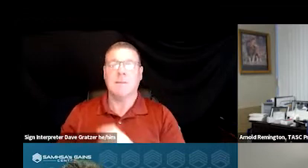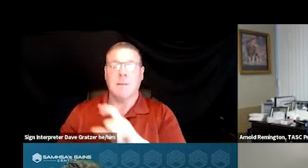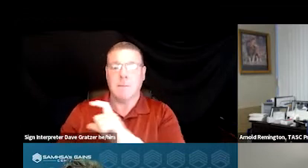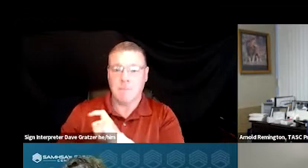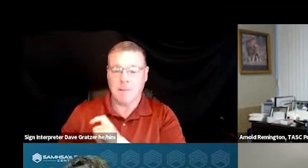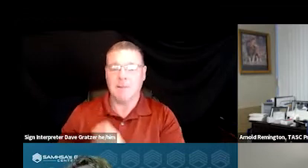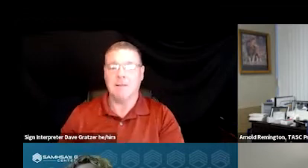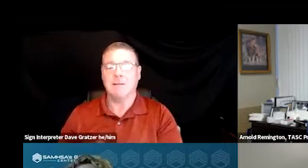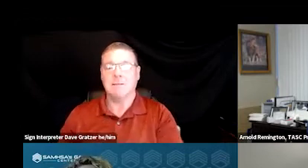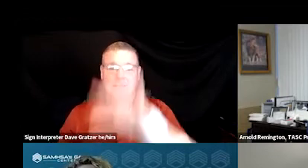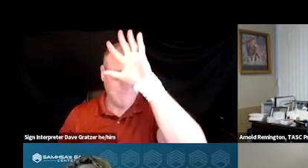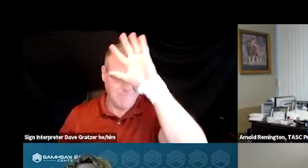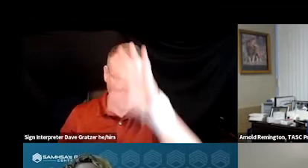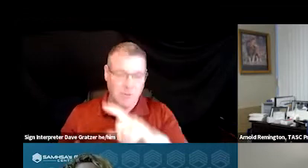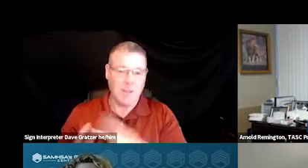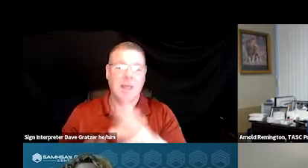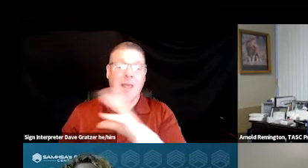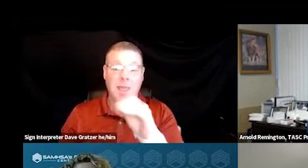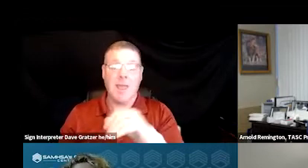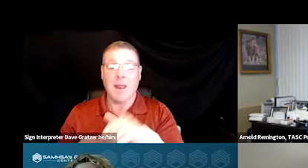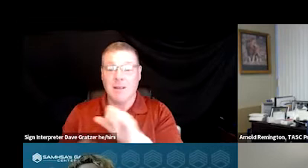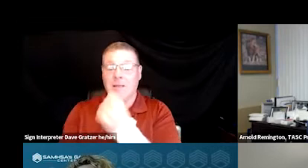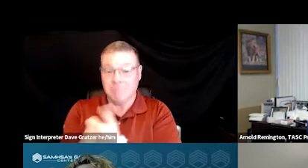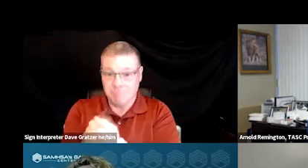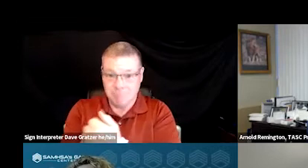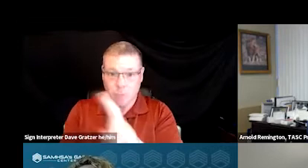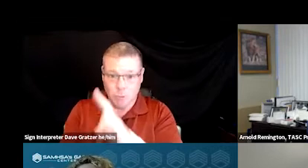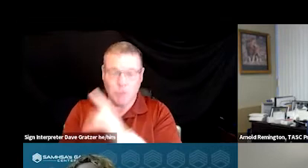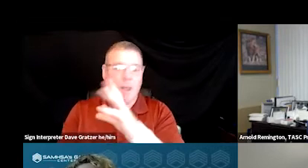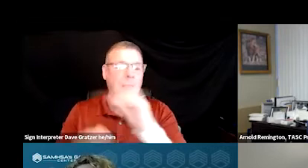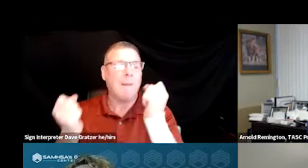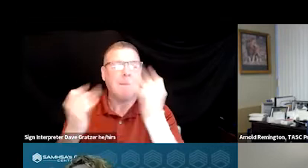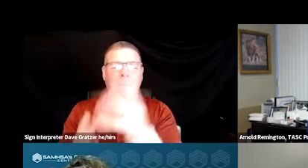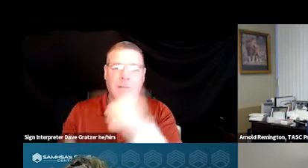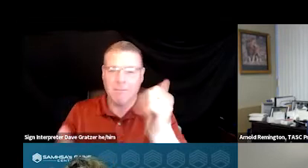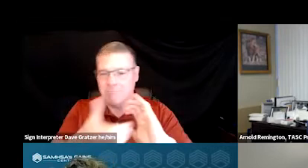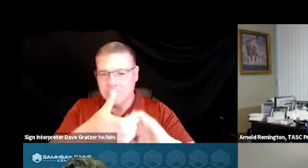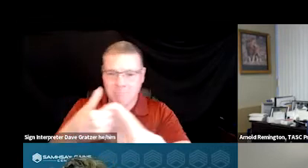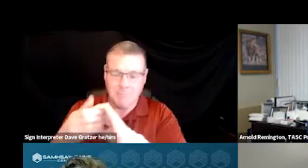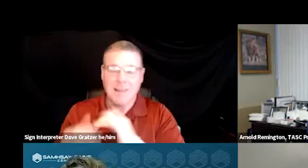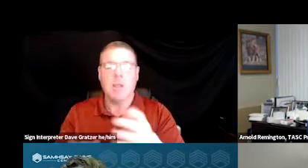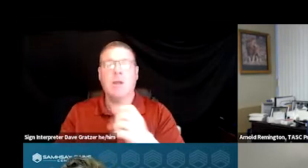and the Oklahoma Department of Mental Health and Substance Abuse, and many other partners to create a one stop, no wrong door,